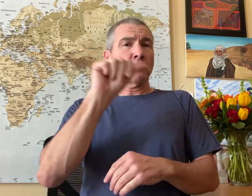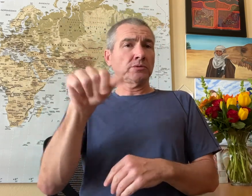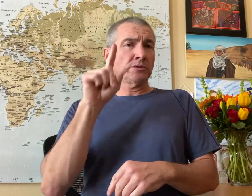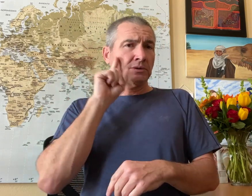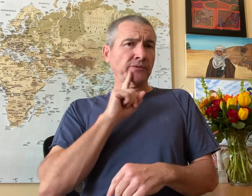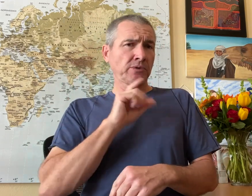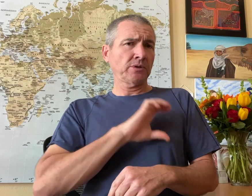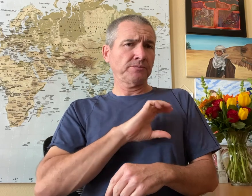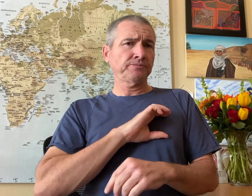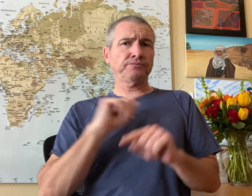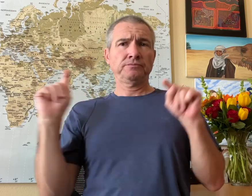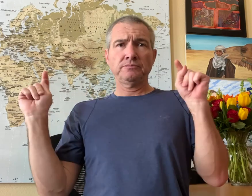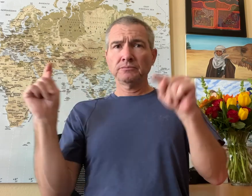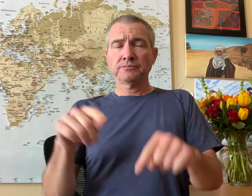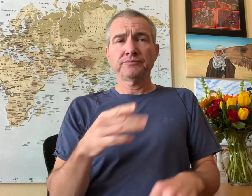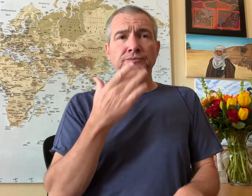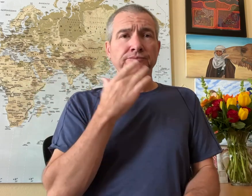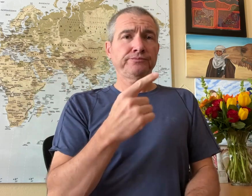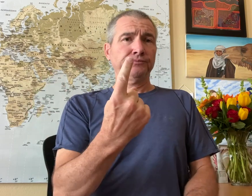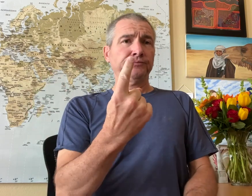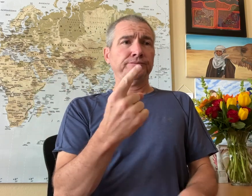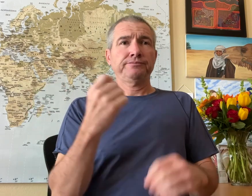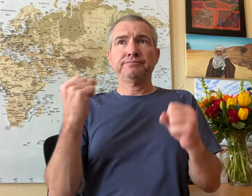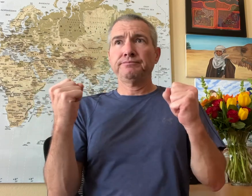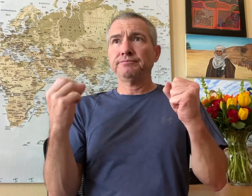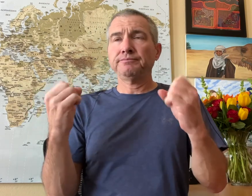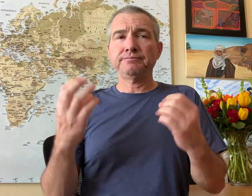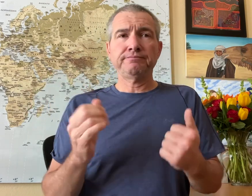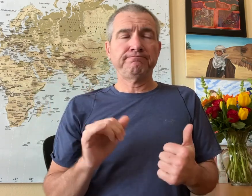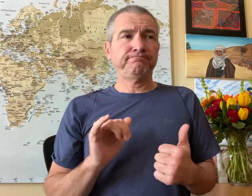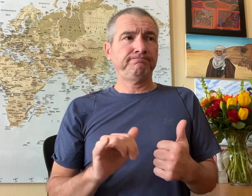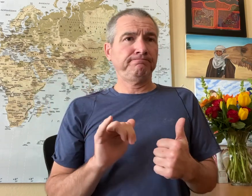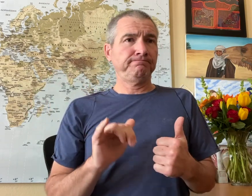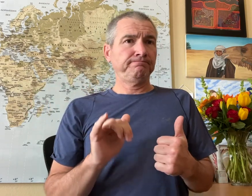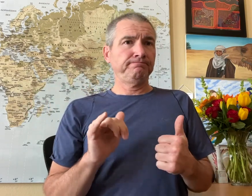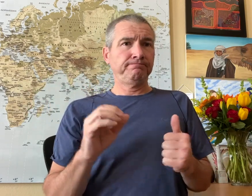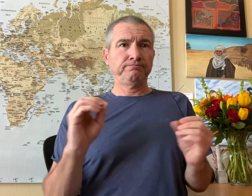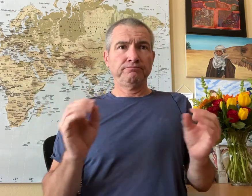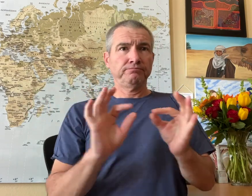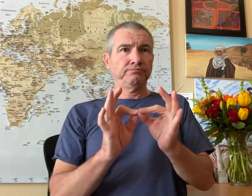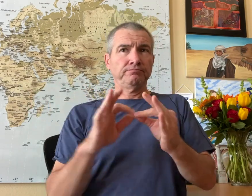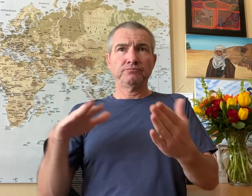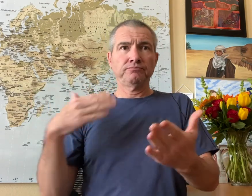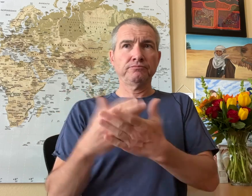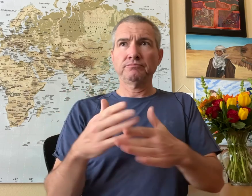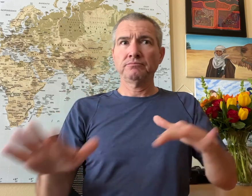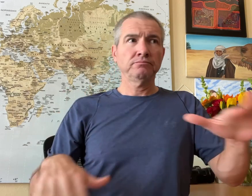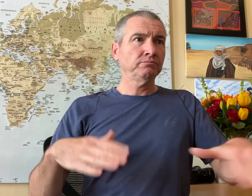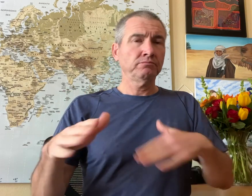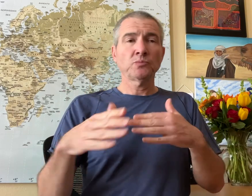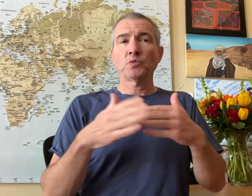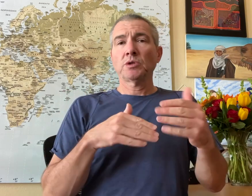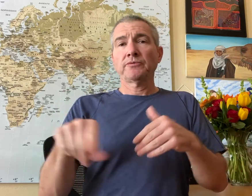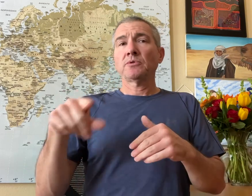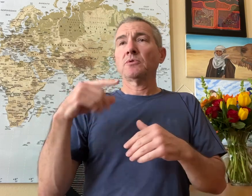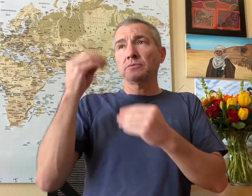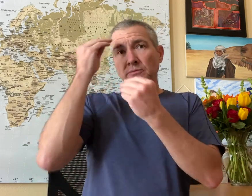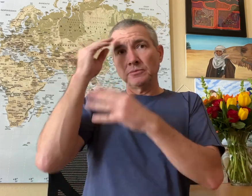The Austin Police Department responded to the incident and luckily one person knew ASL. No interpreters had arrived at the scene even though